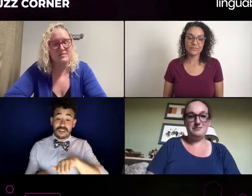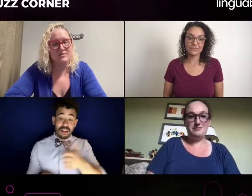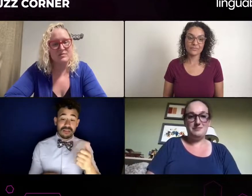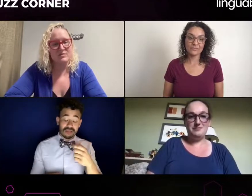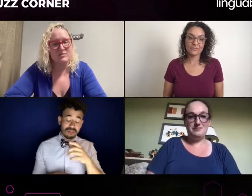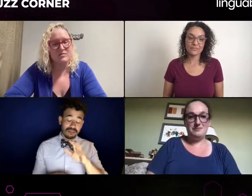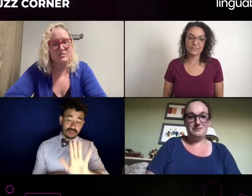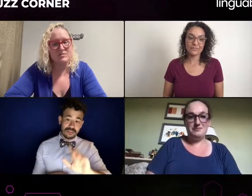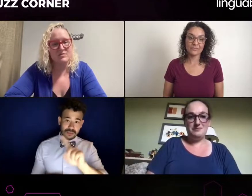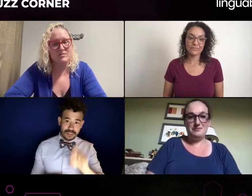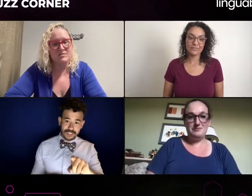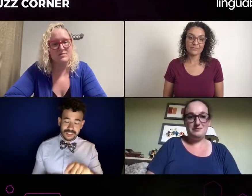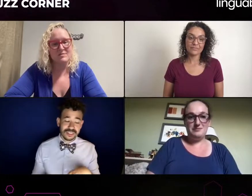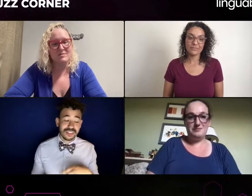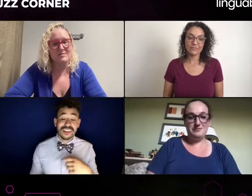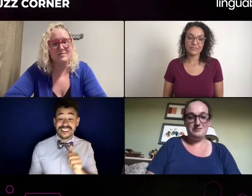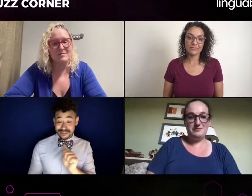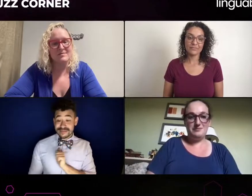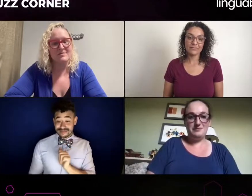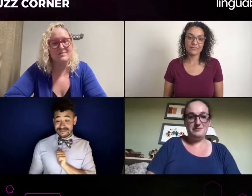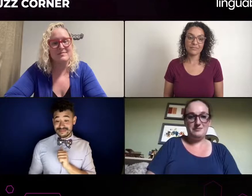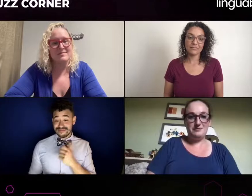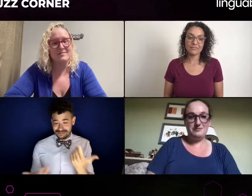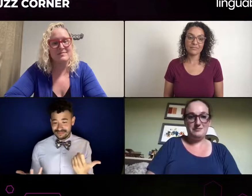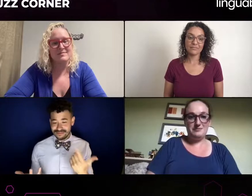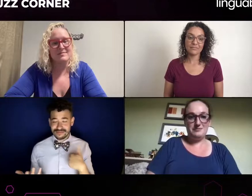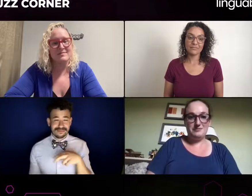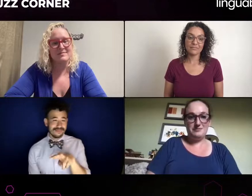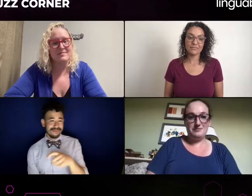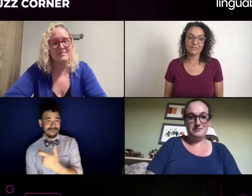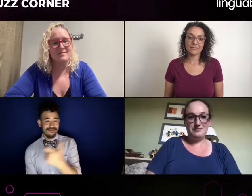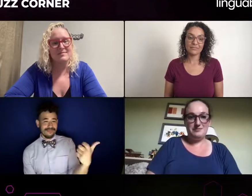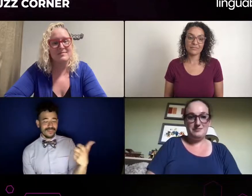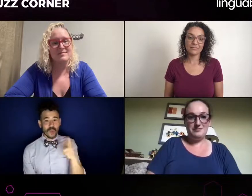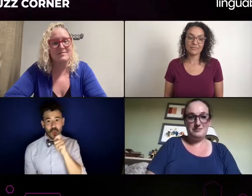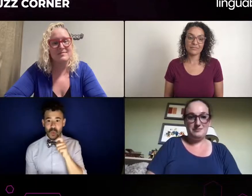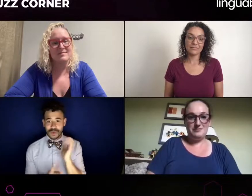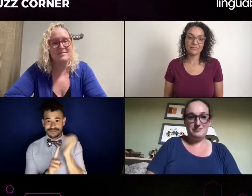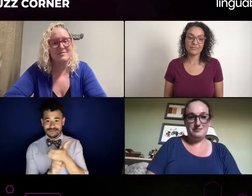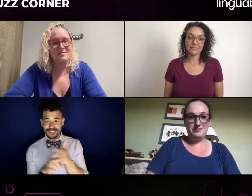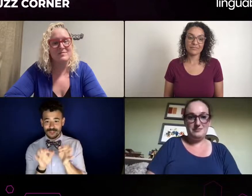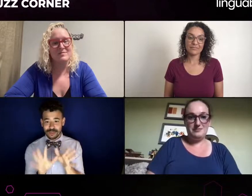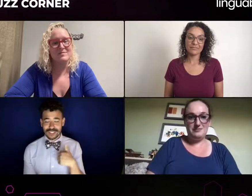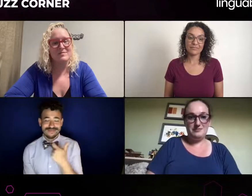You know, I prefer an interpreter who wants to be in that world, who enjoys the entertainment industry, likes live theater.